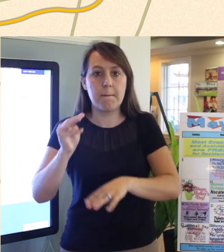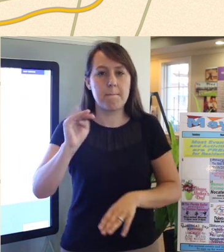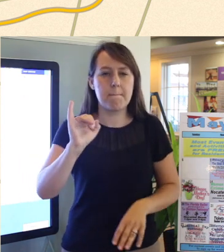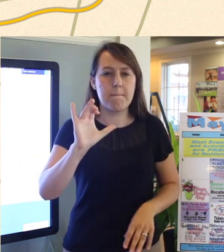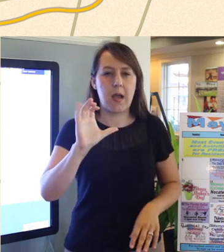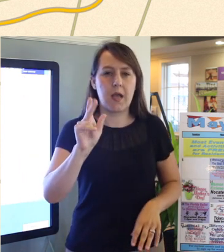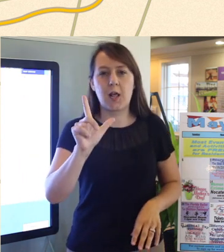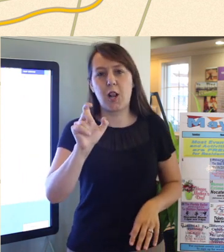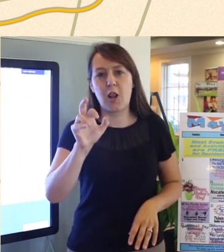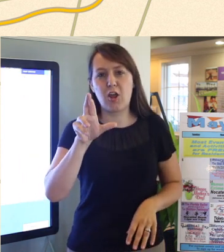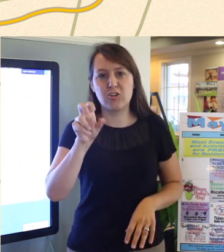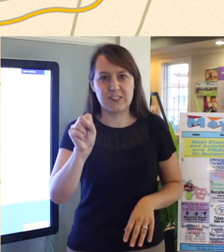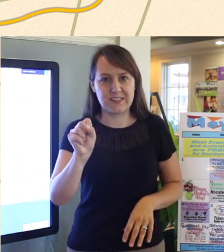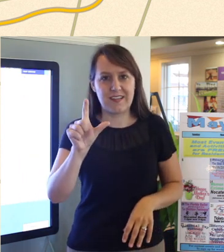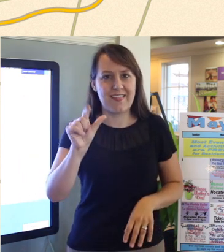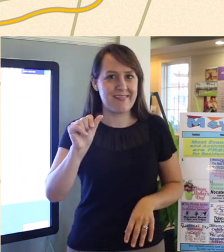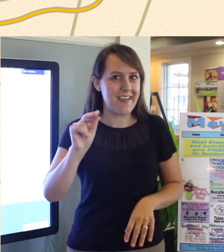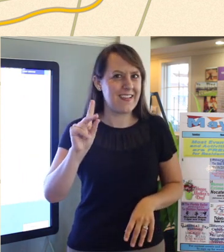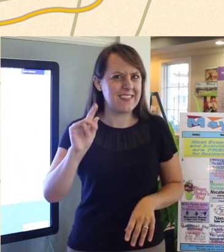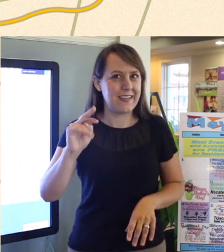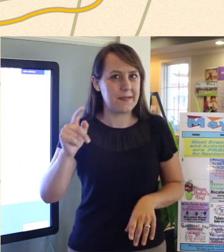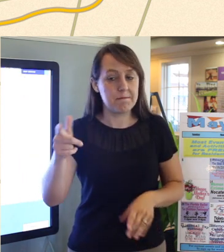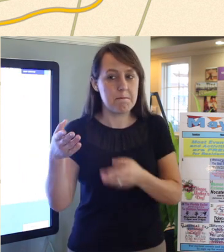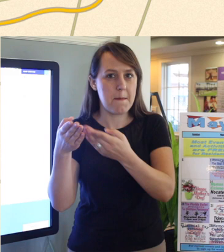Now there is actually a sidewalk that the Parc Group put in